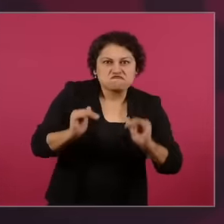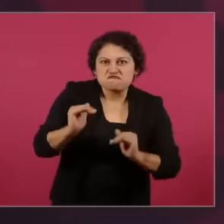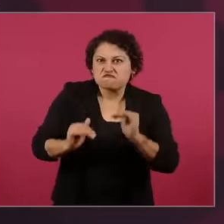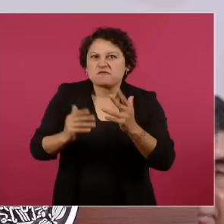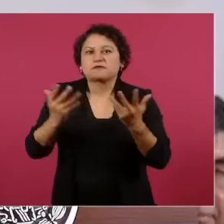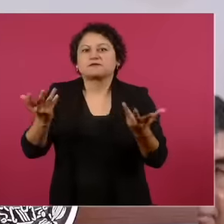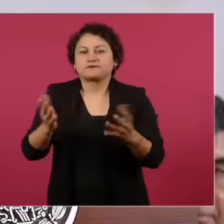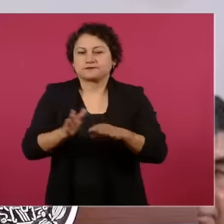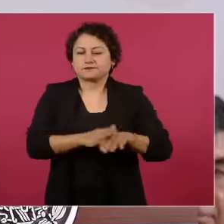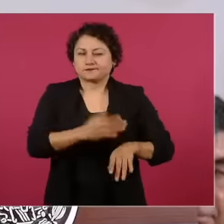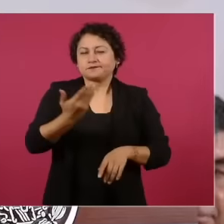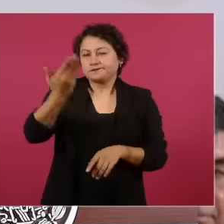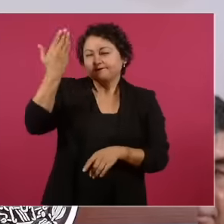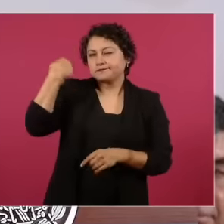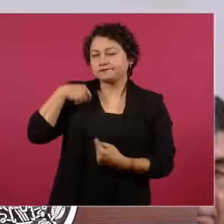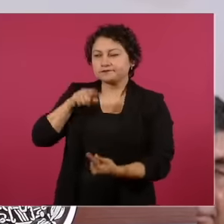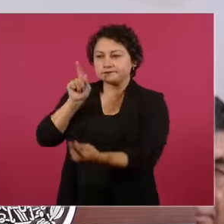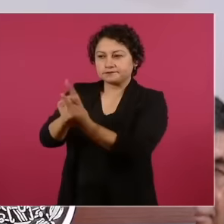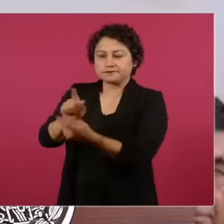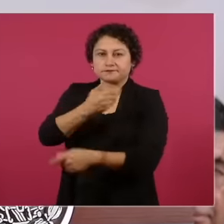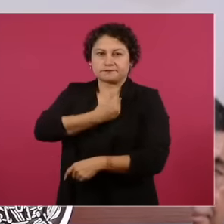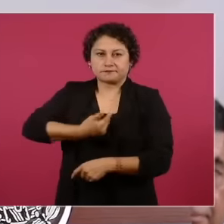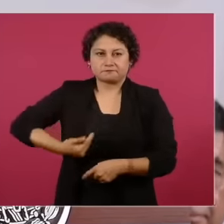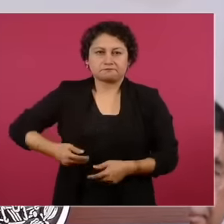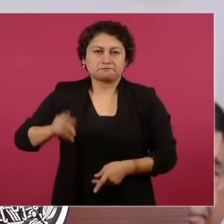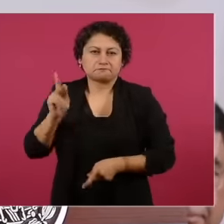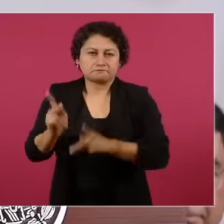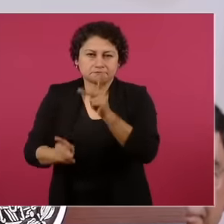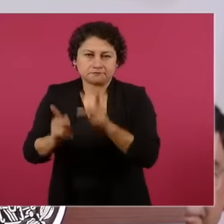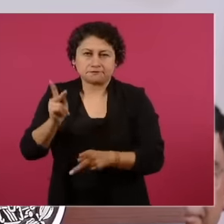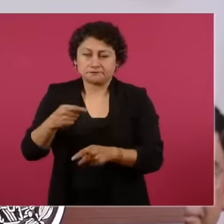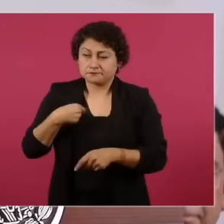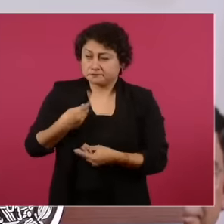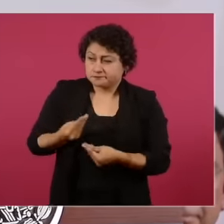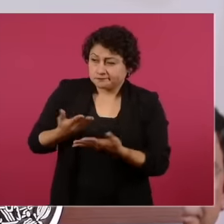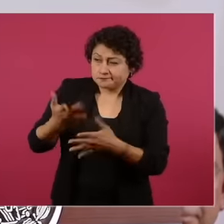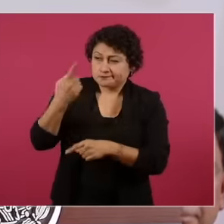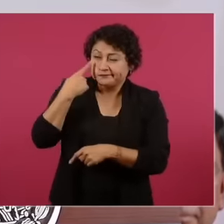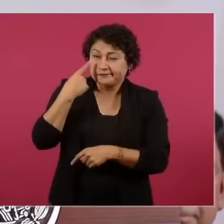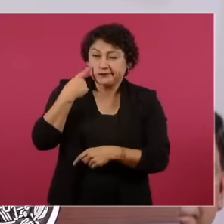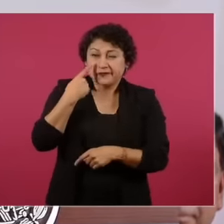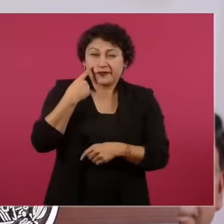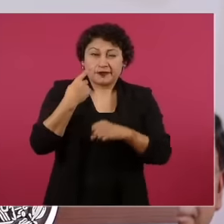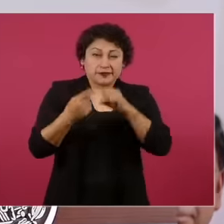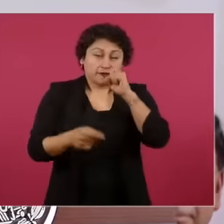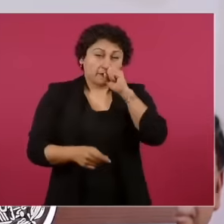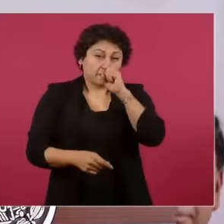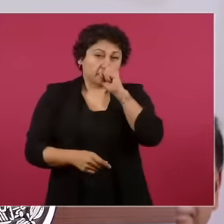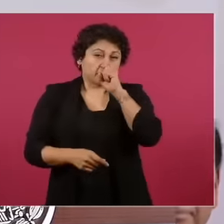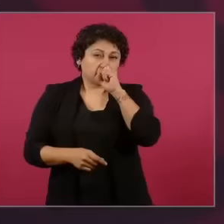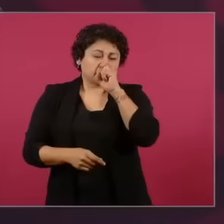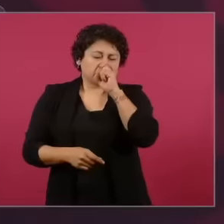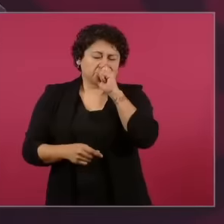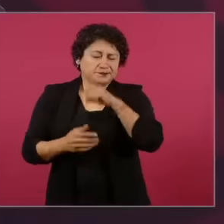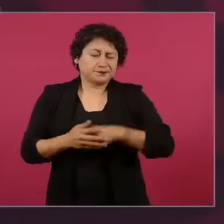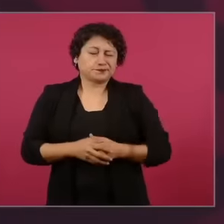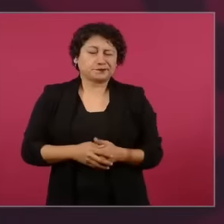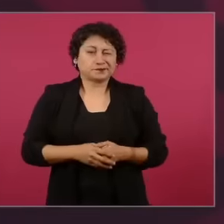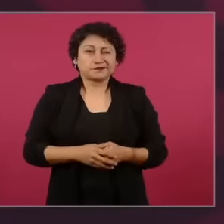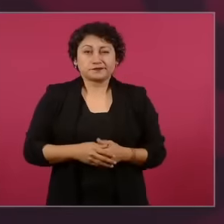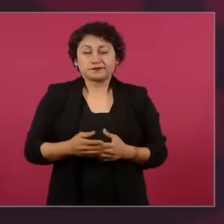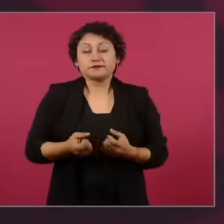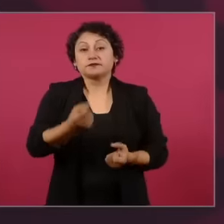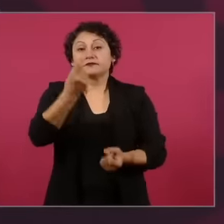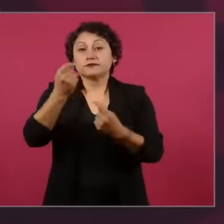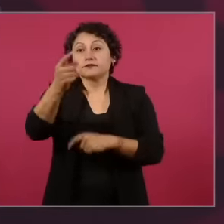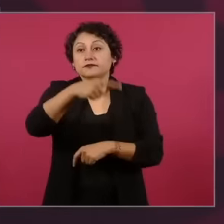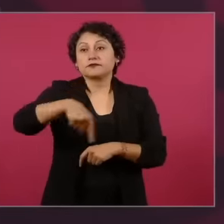president, this situation that some pointed out to us as part of a network headed by